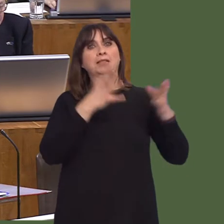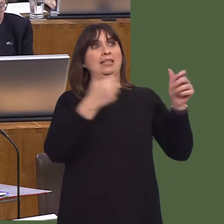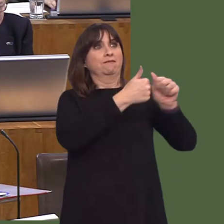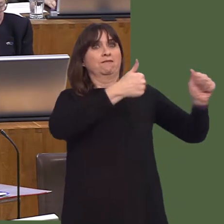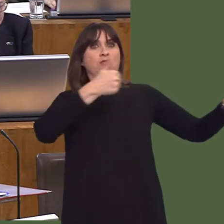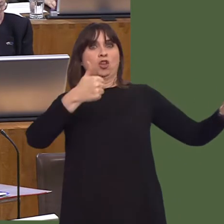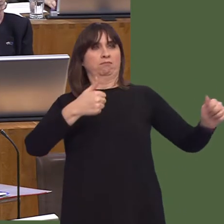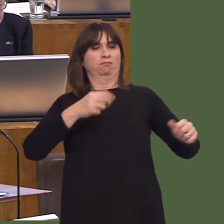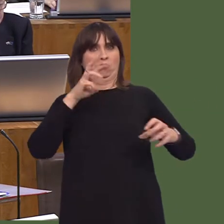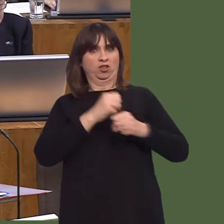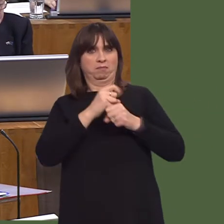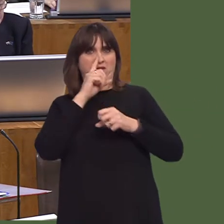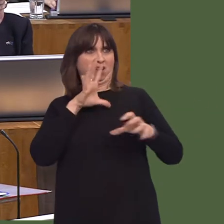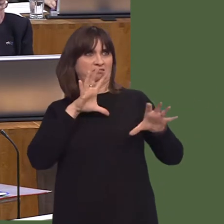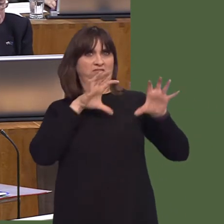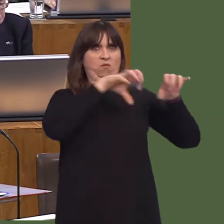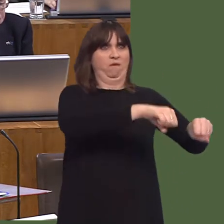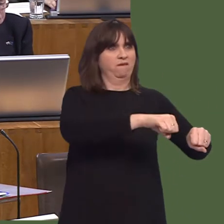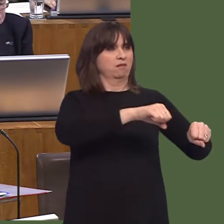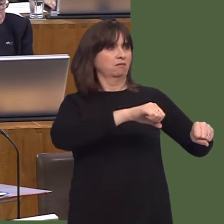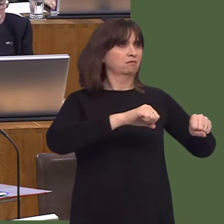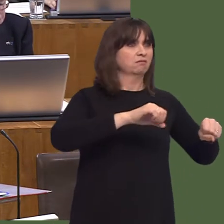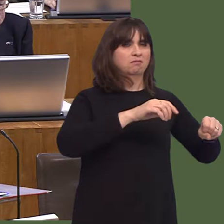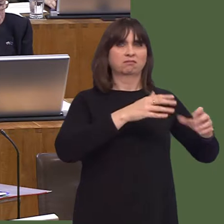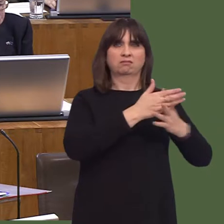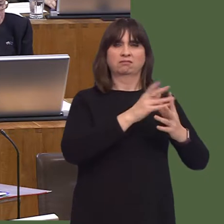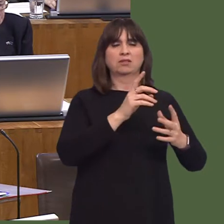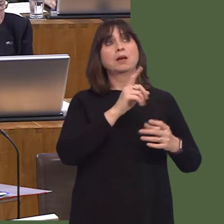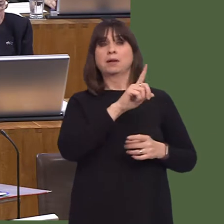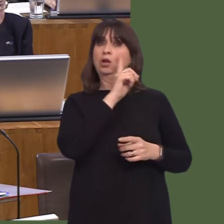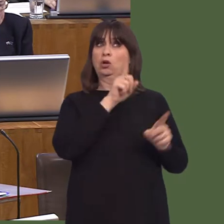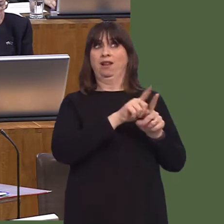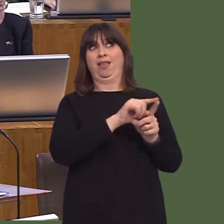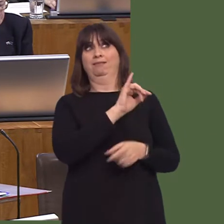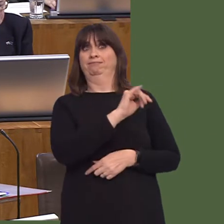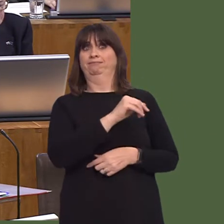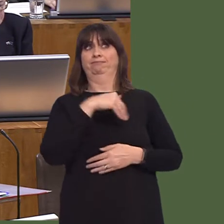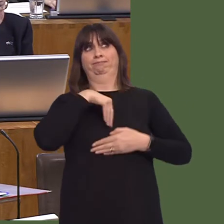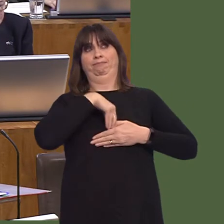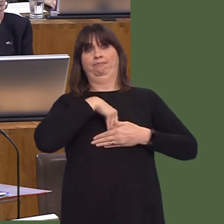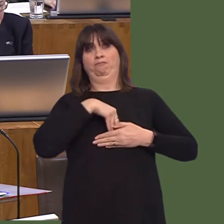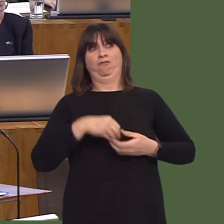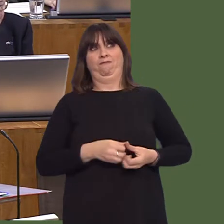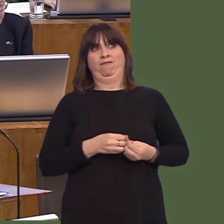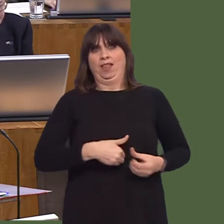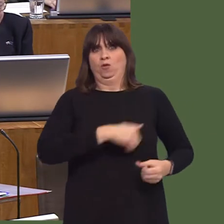of the public sector, to ensure that the collaboration boards that we do have in place, and the programme